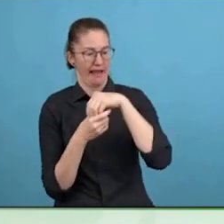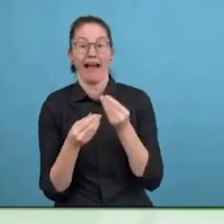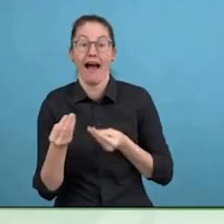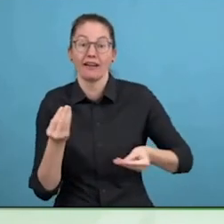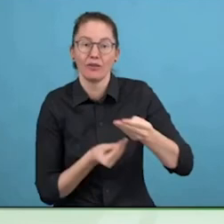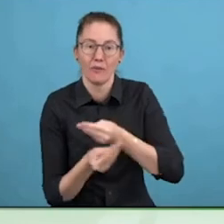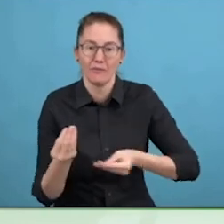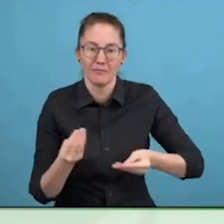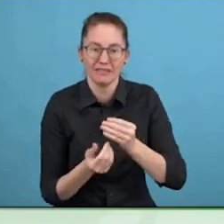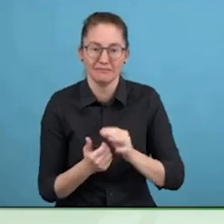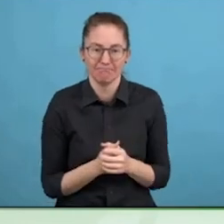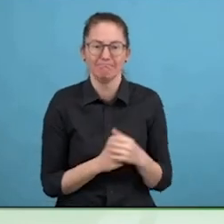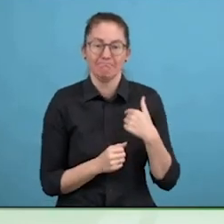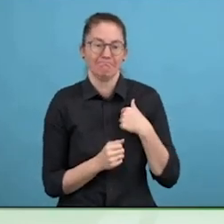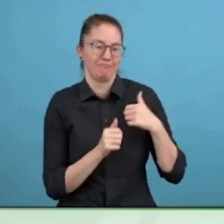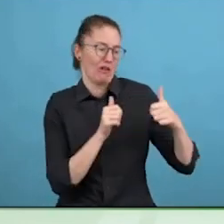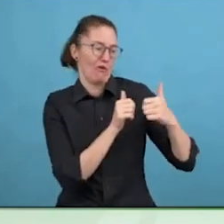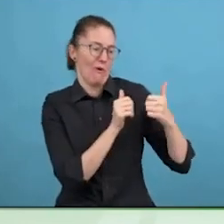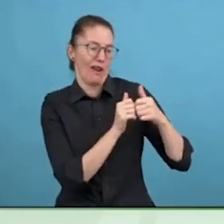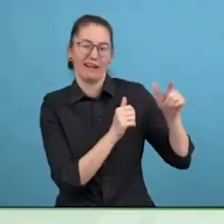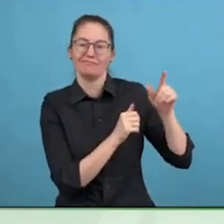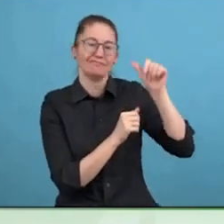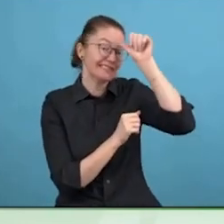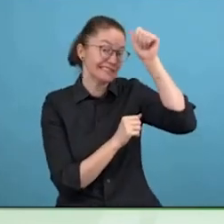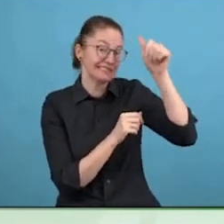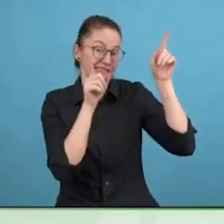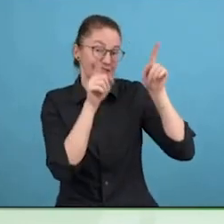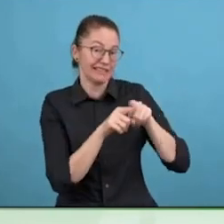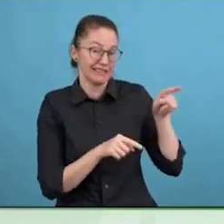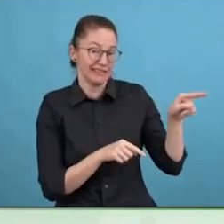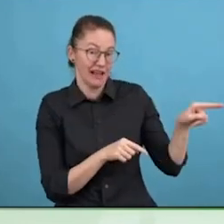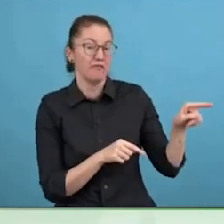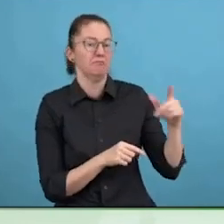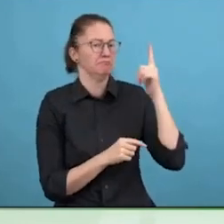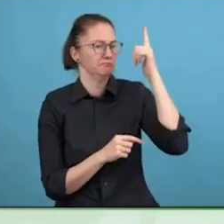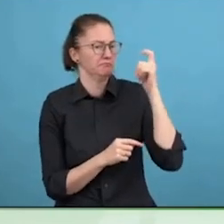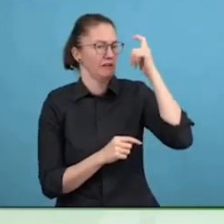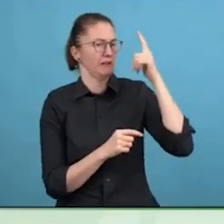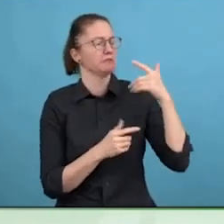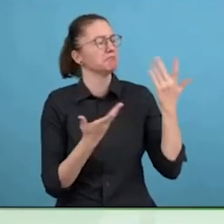Thank you so much and lovely partner to have a fireside chat with Anthony